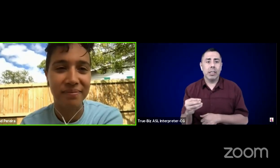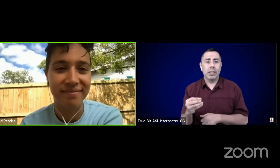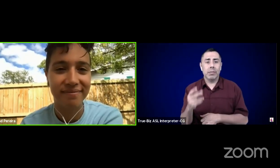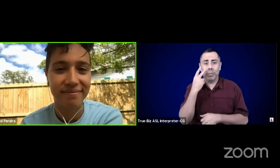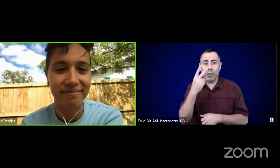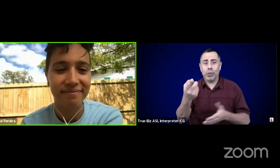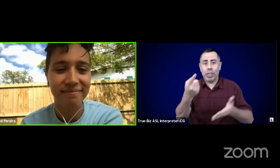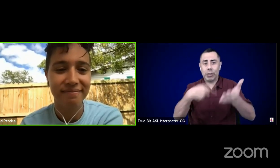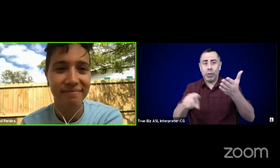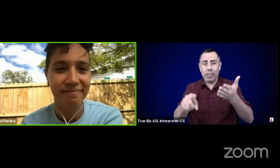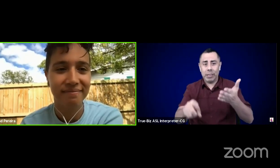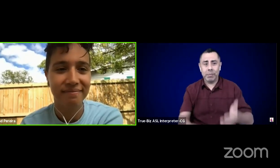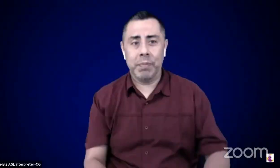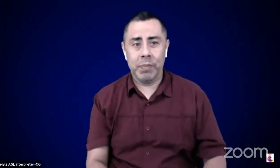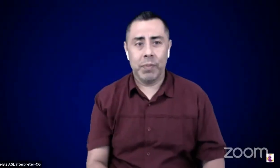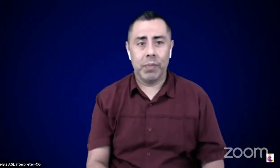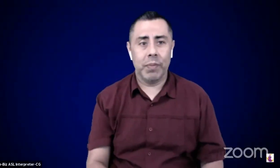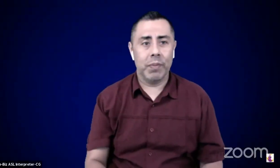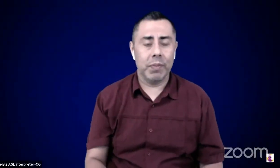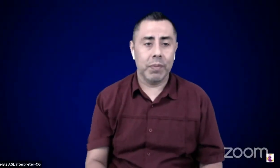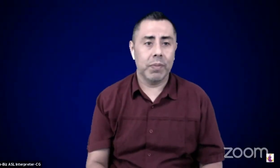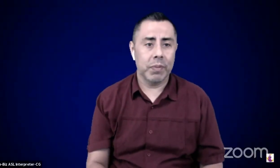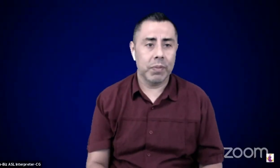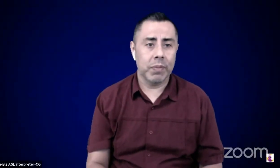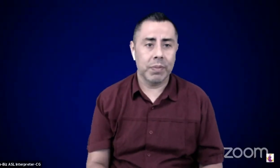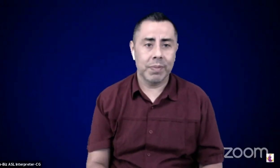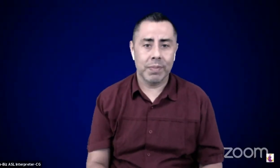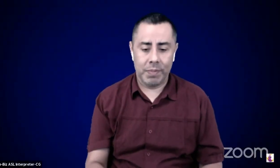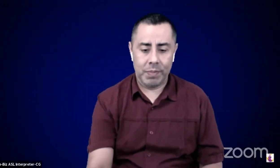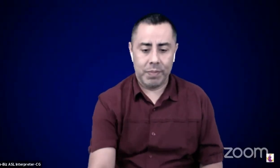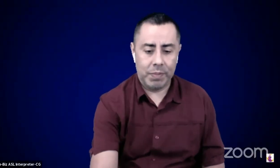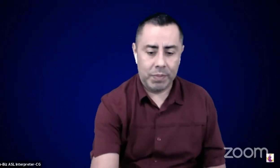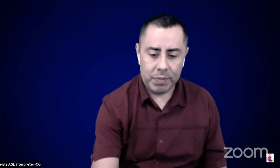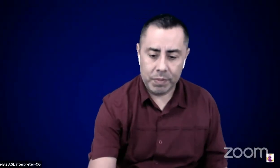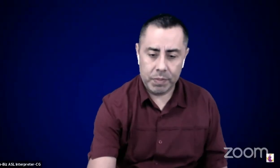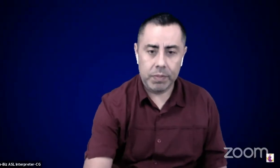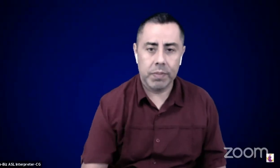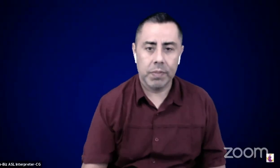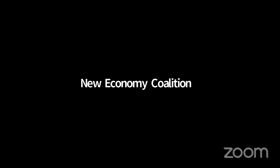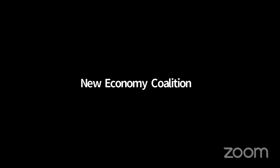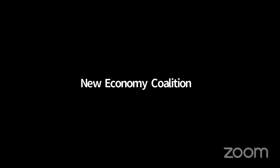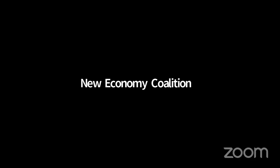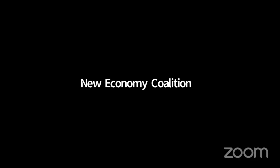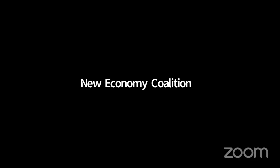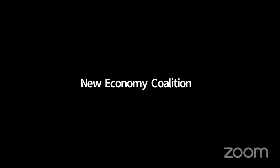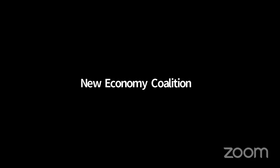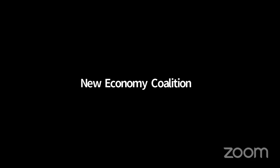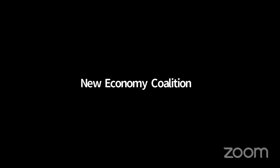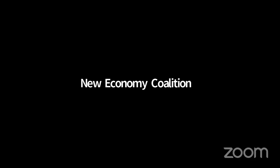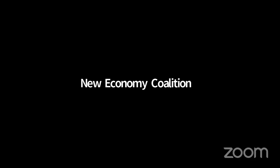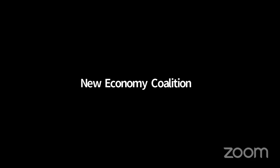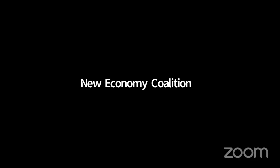So, I appreciate that, hearing that. And I appreciate the moment. This moment is a learning moment